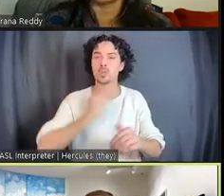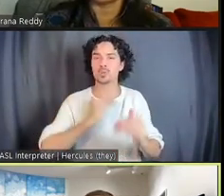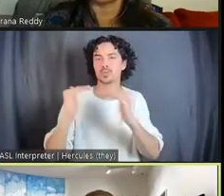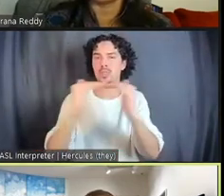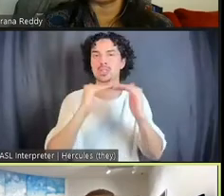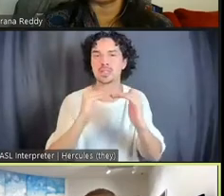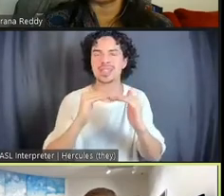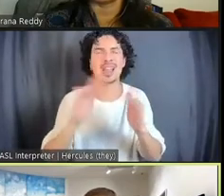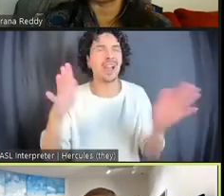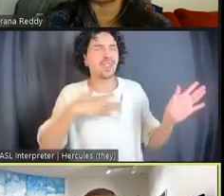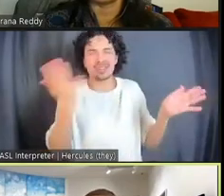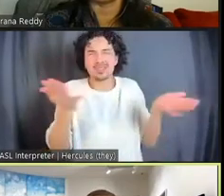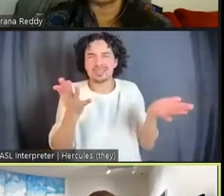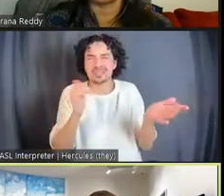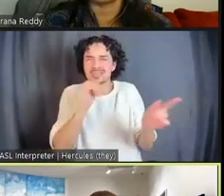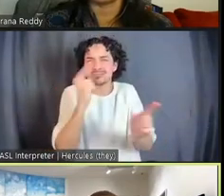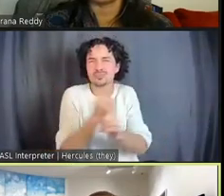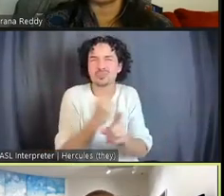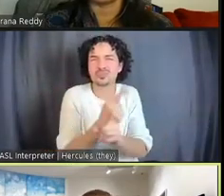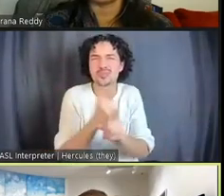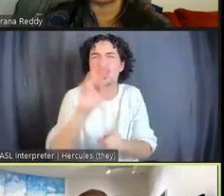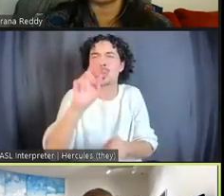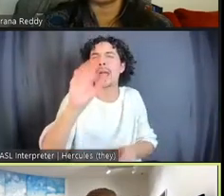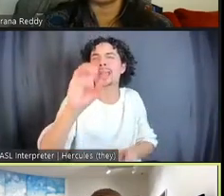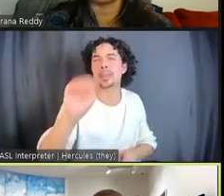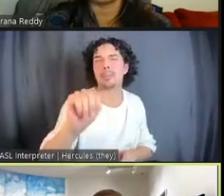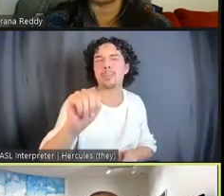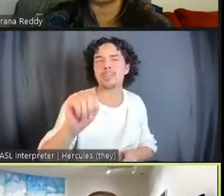it's also a modern device that we say, "You did this, you did X and so